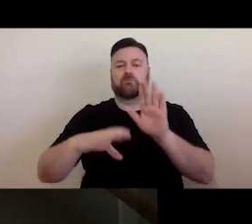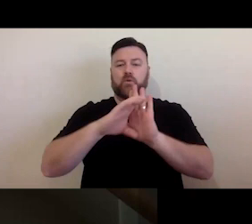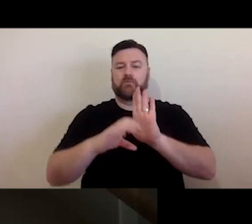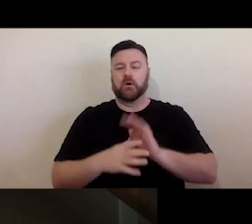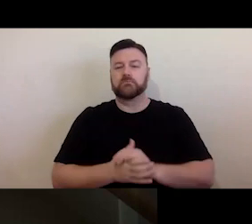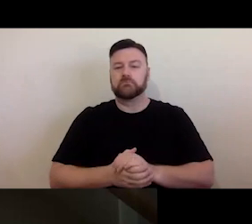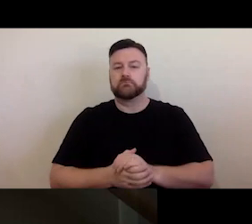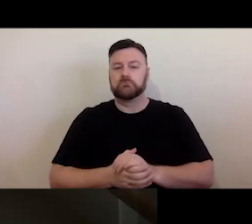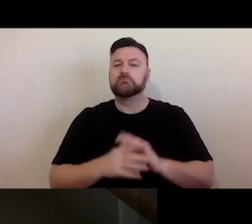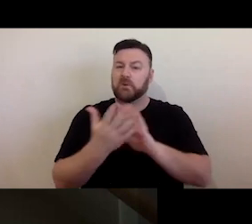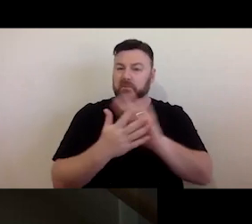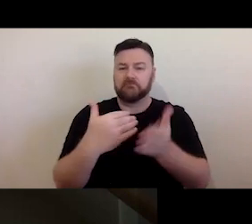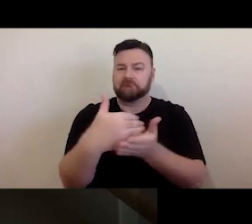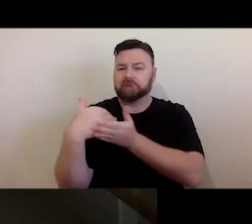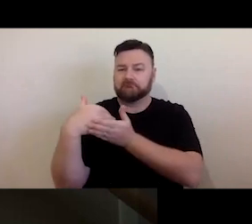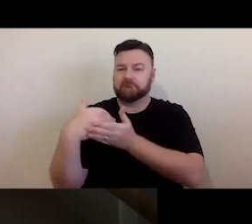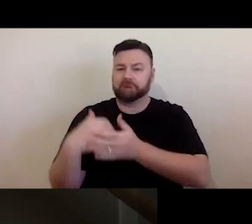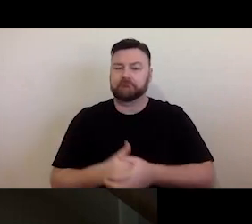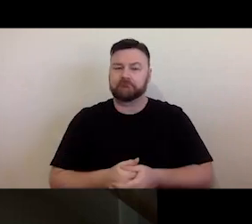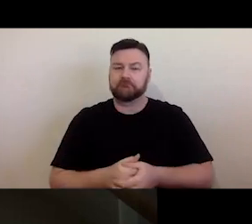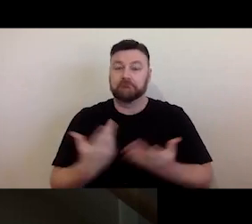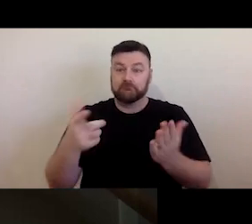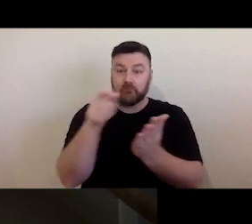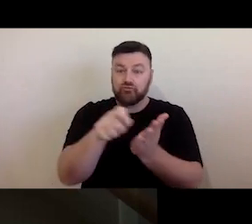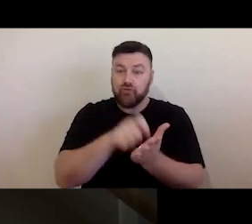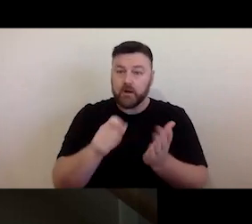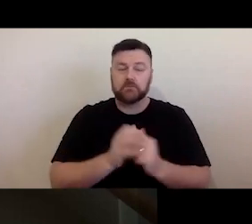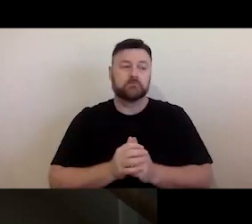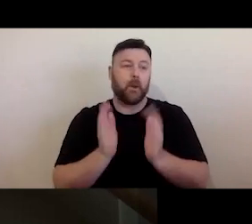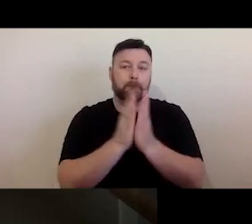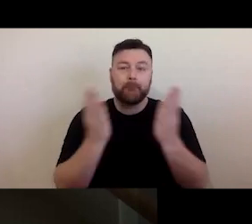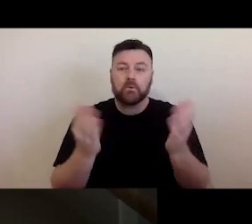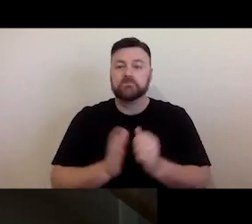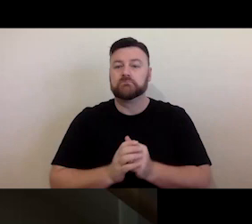This includes things such as writing, you know, books, novels,